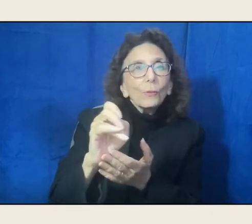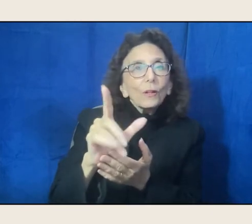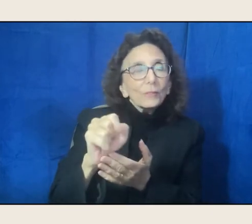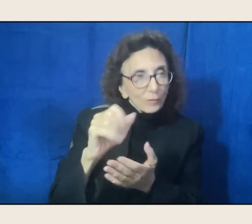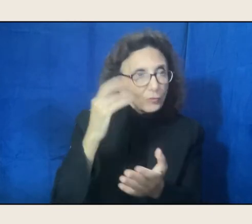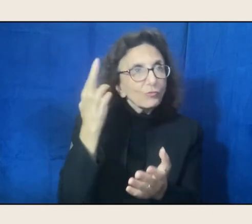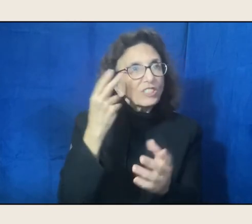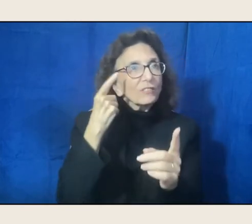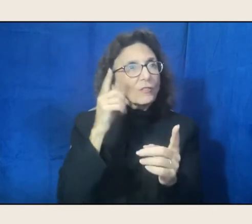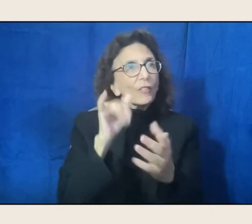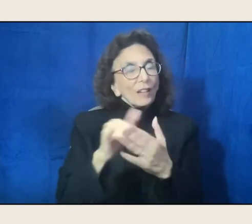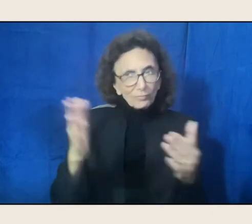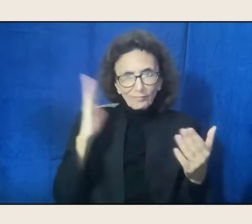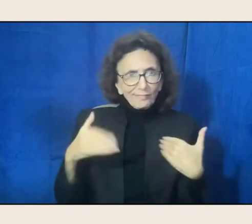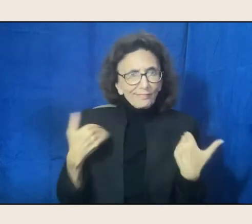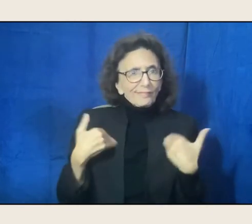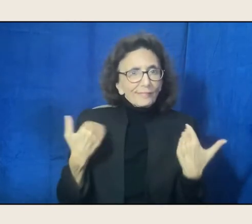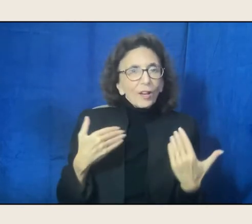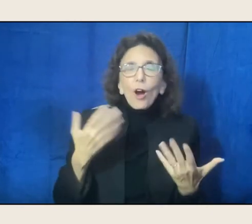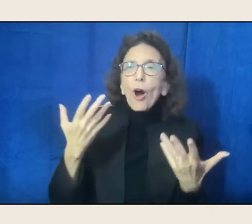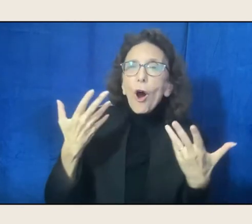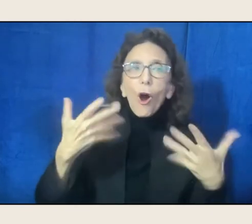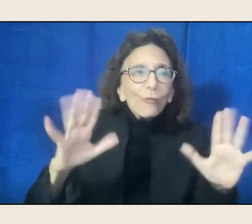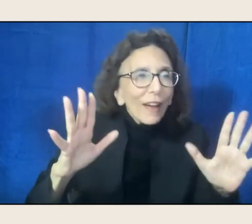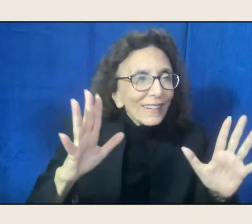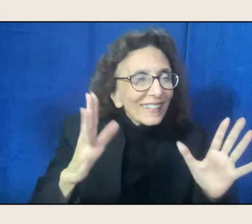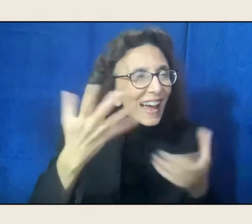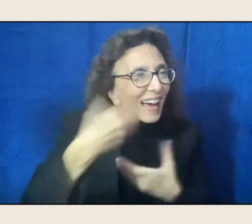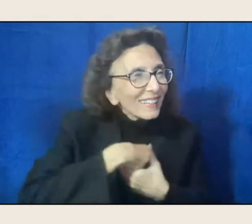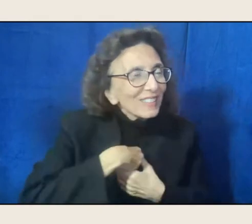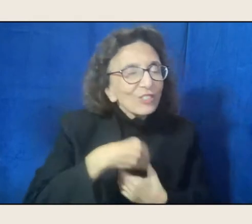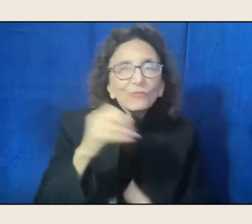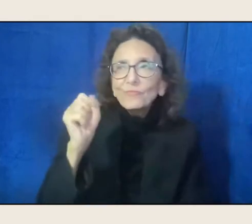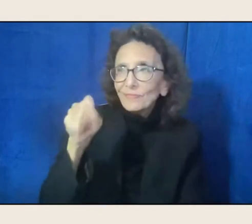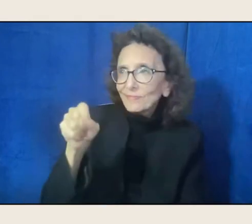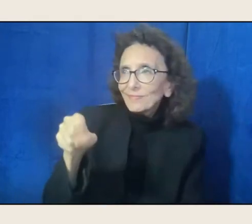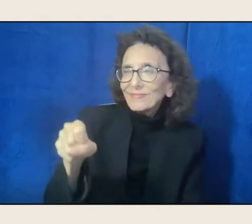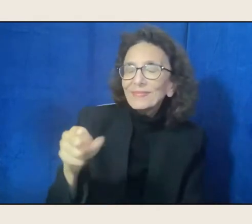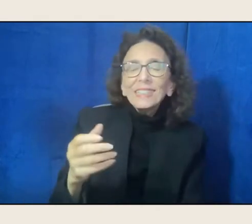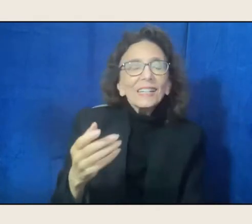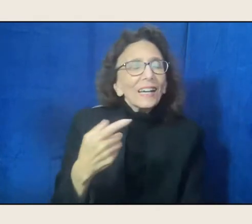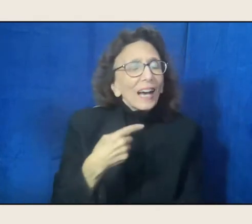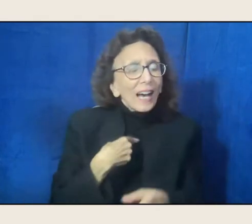She was who she was. Yeah. I think also thinking back to the anthology,